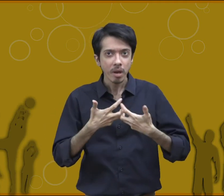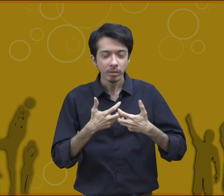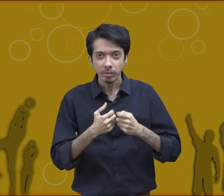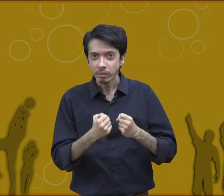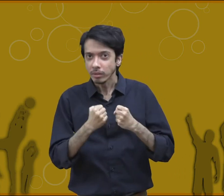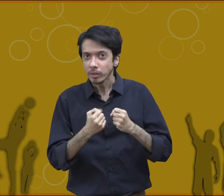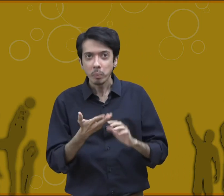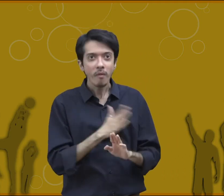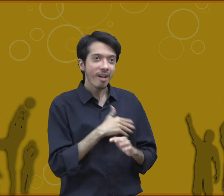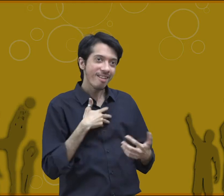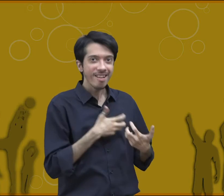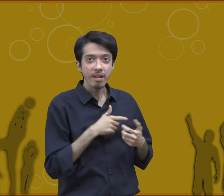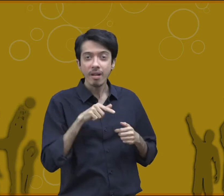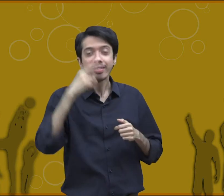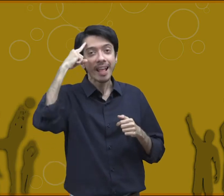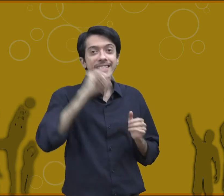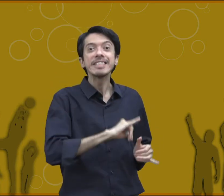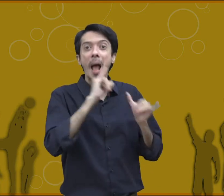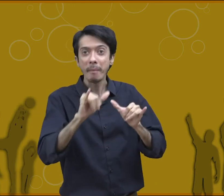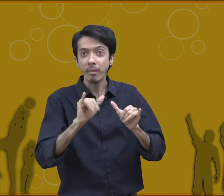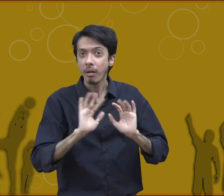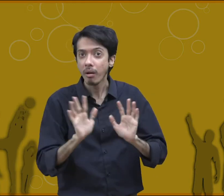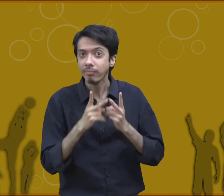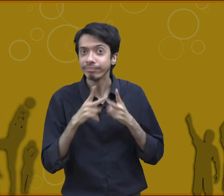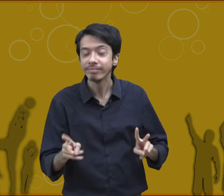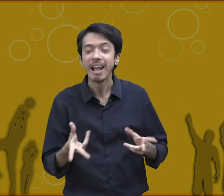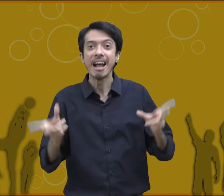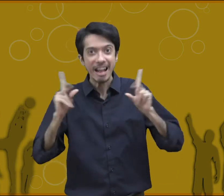and it becomes more difficult for them to again mix themselves in the new environment